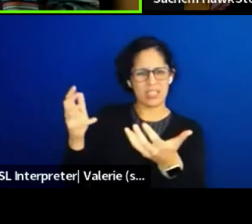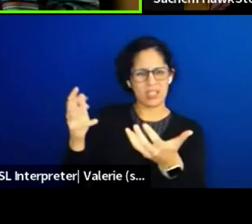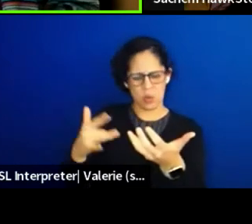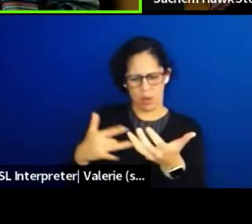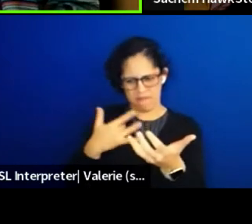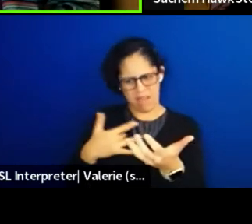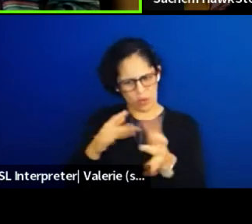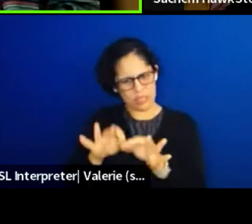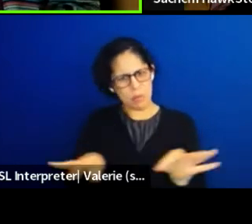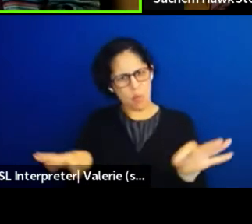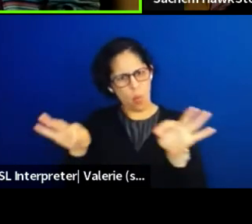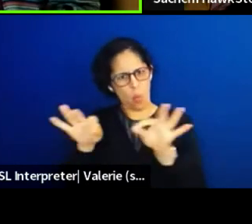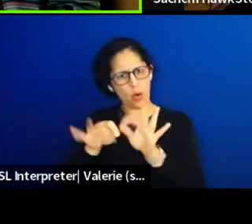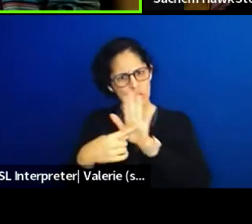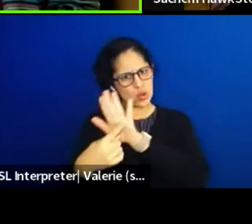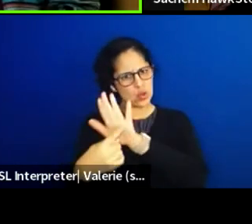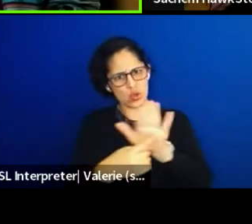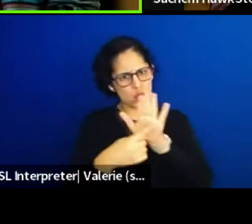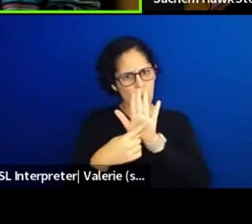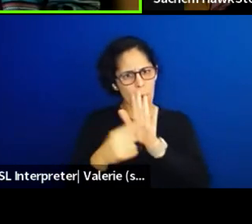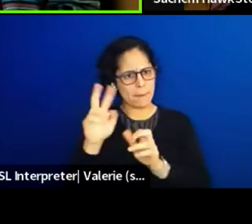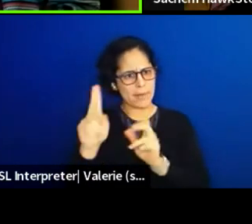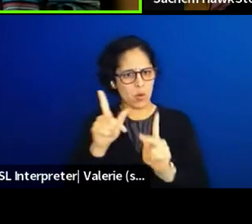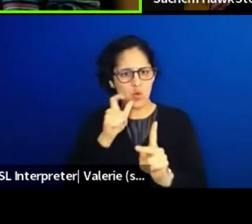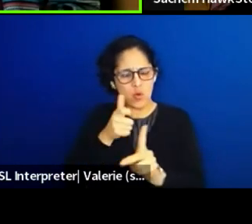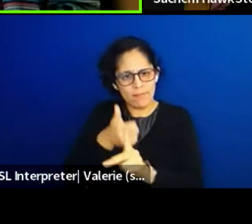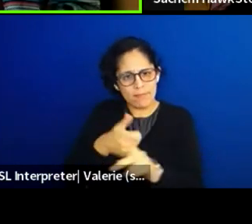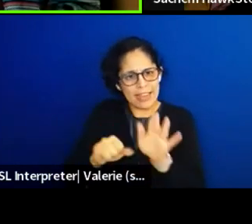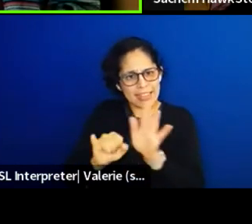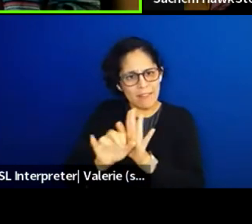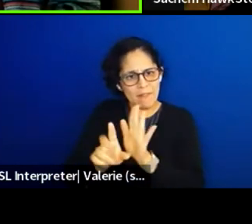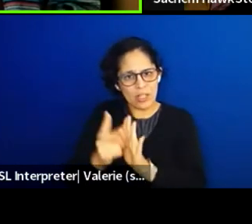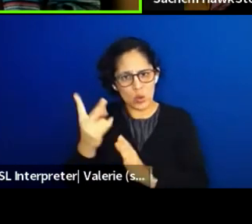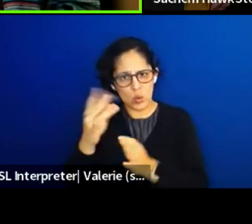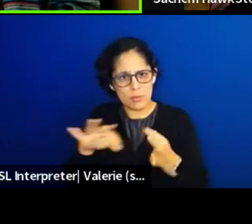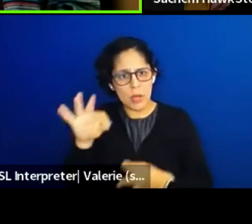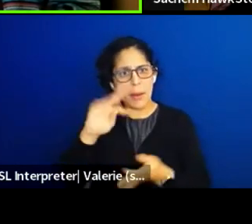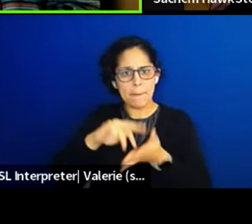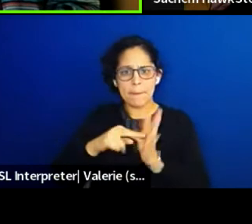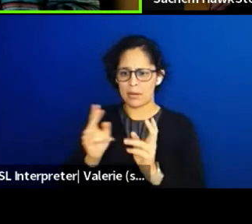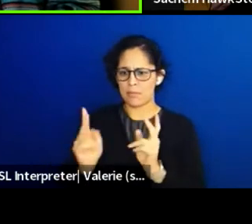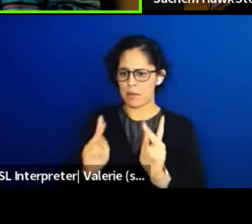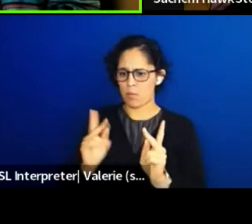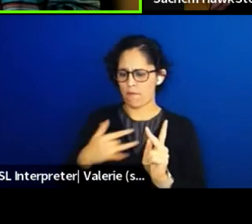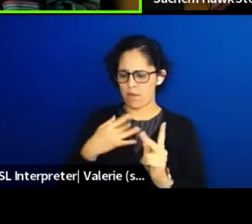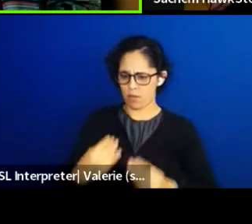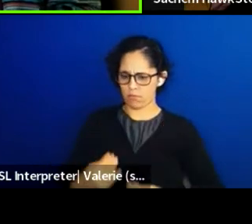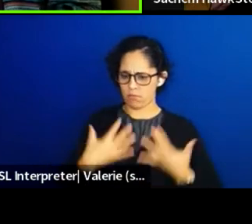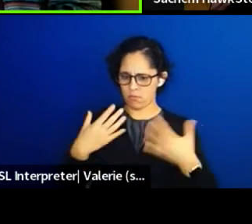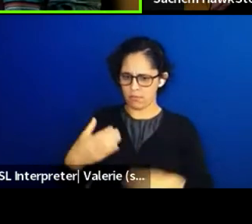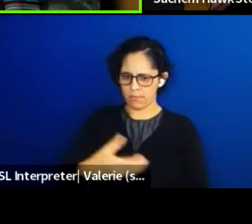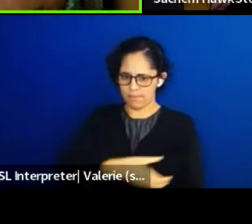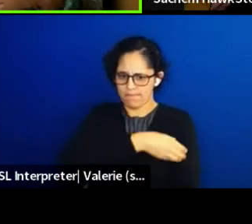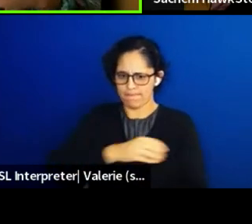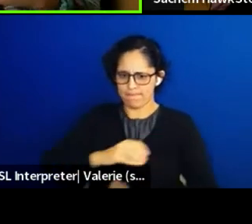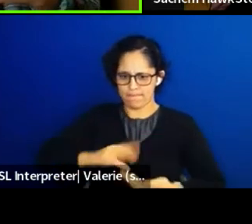because when we can imagine the possibilities, I think that that's, again, an invitation to do things